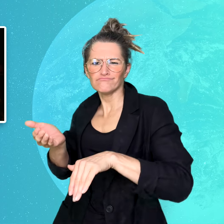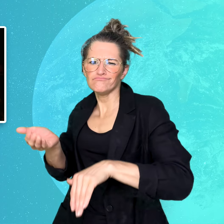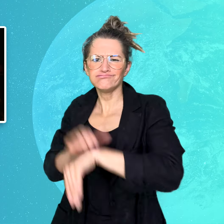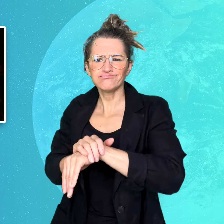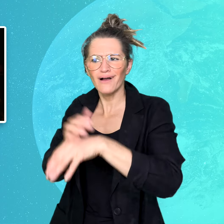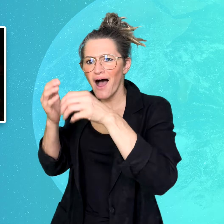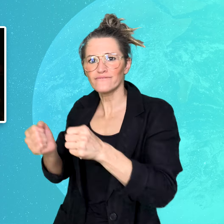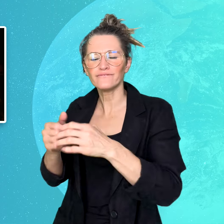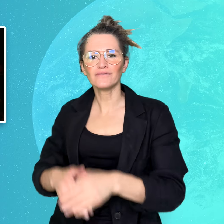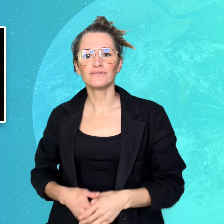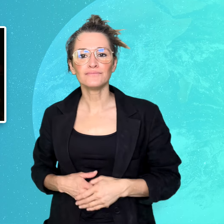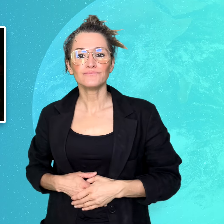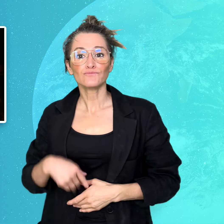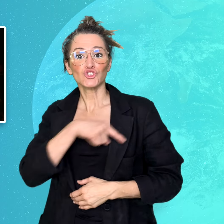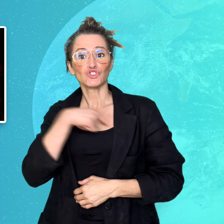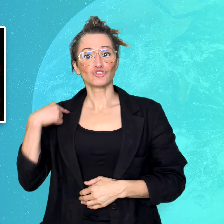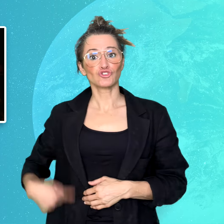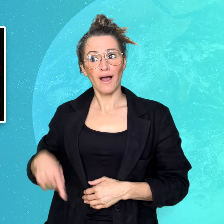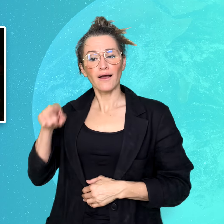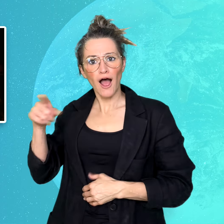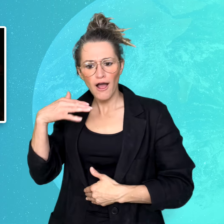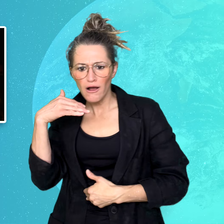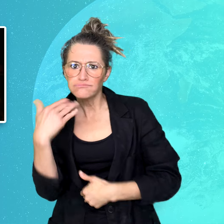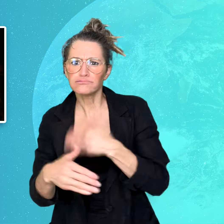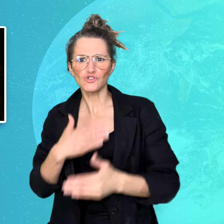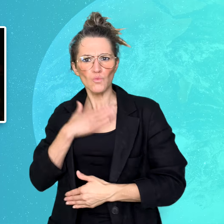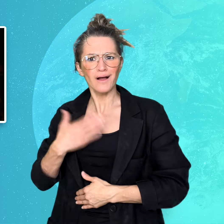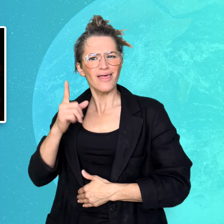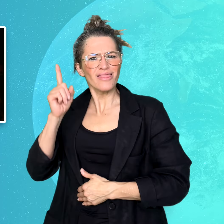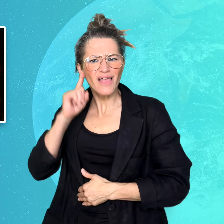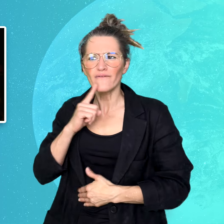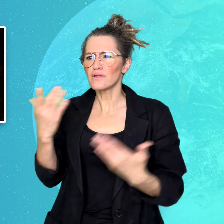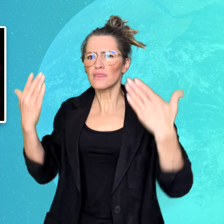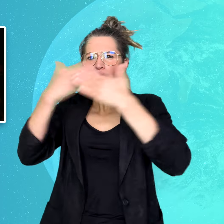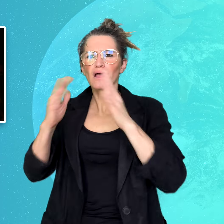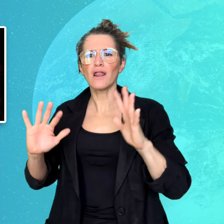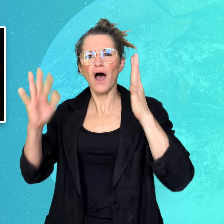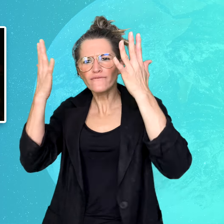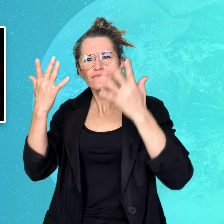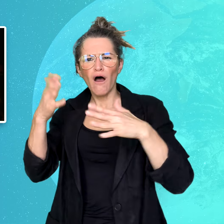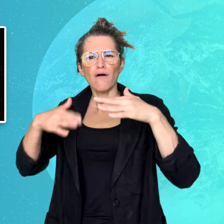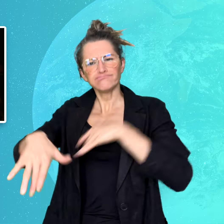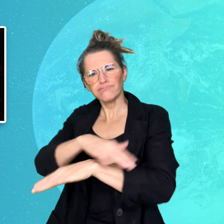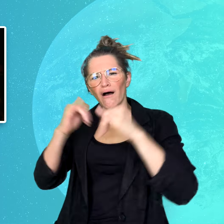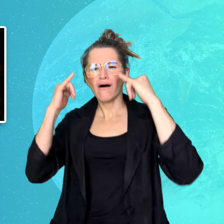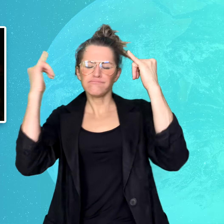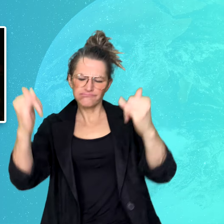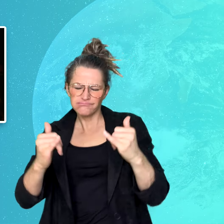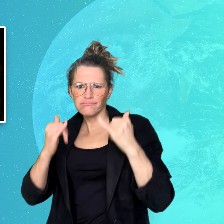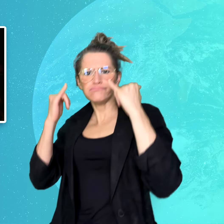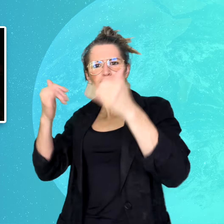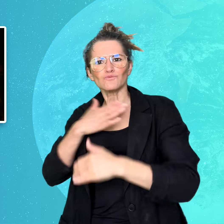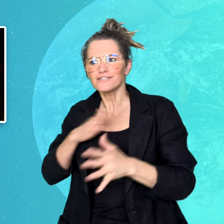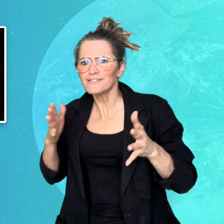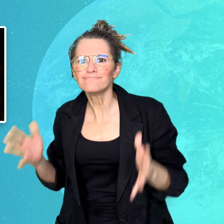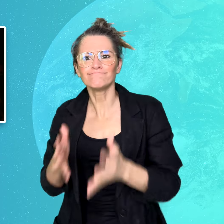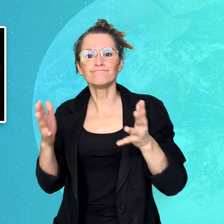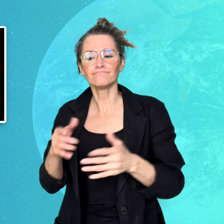Deaf clubbing experiences, Transparent Afternoon says that BassBath